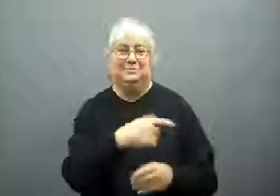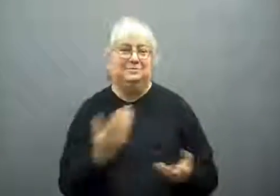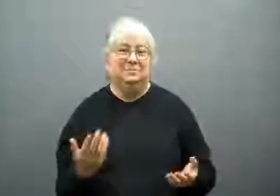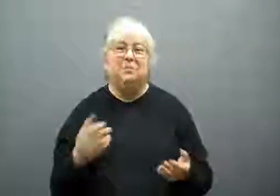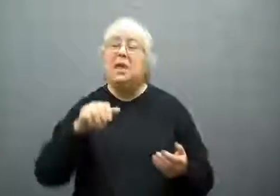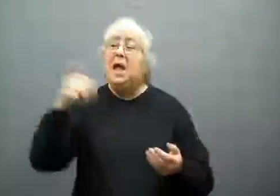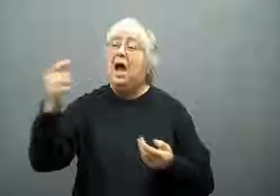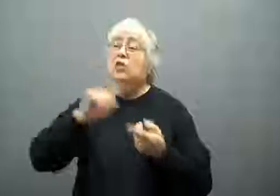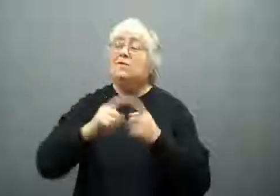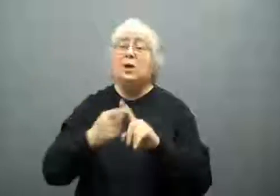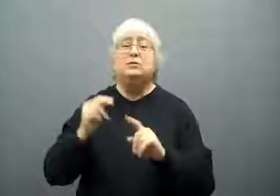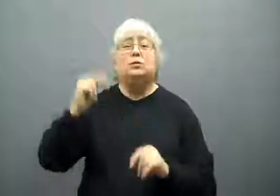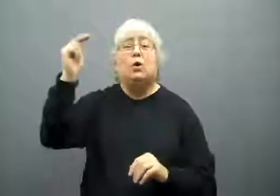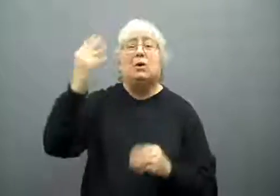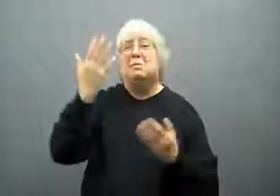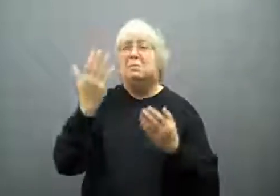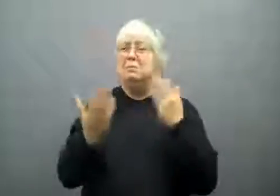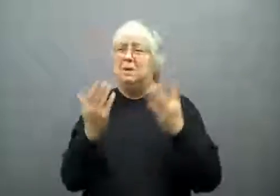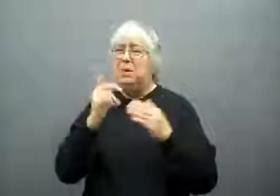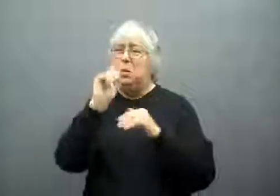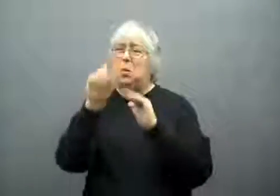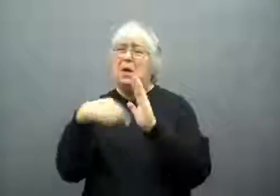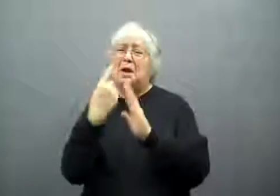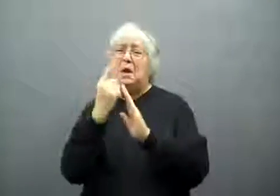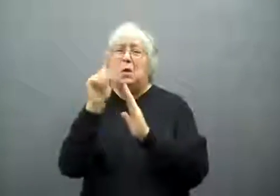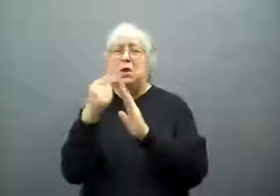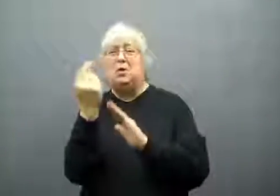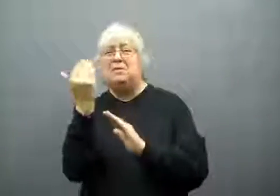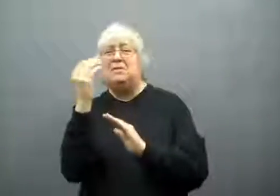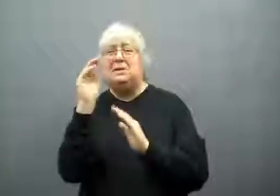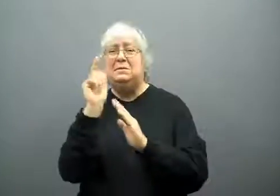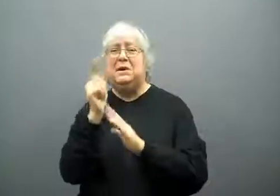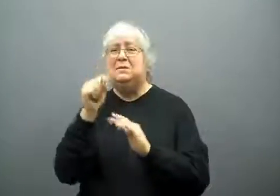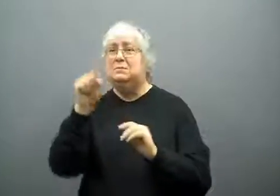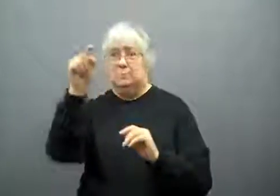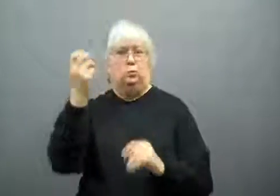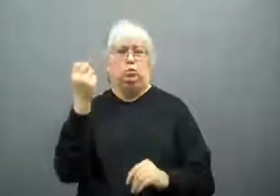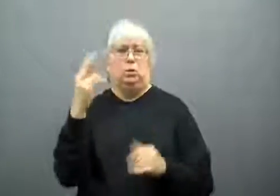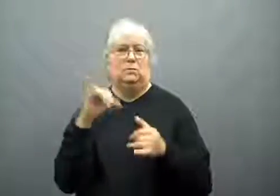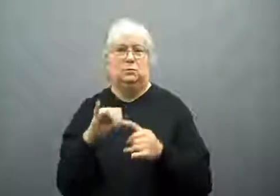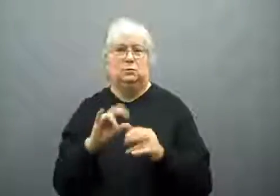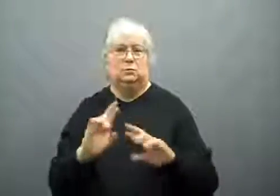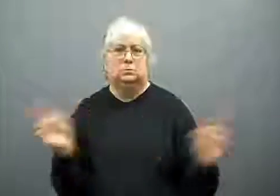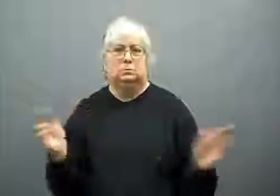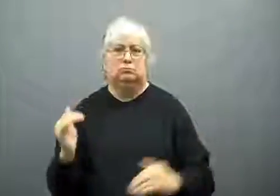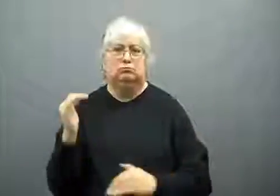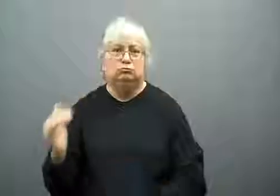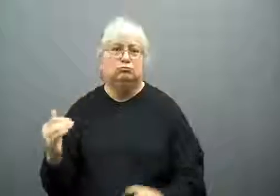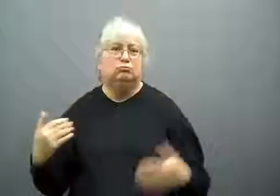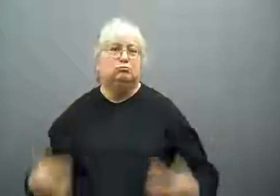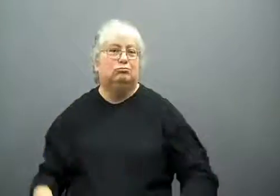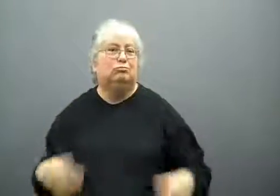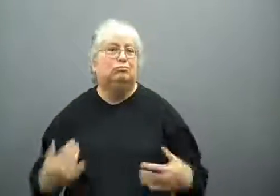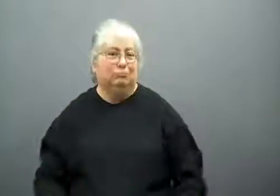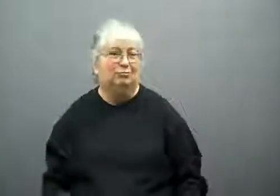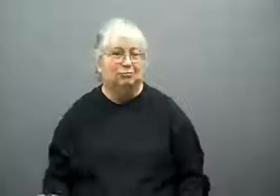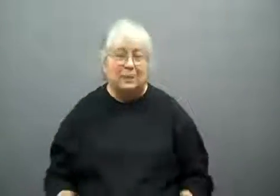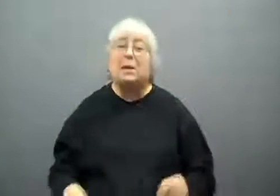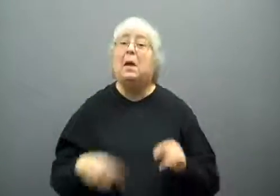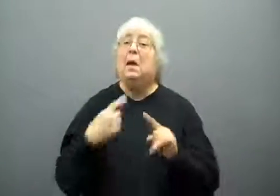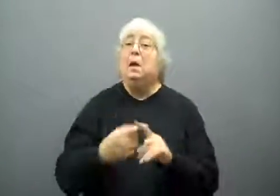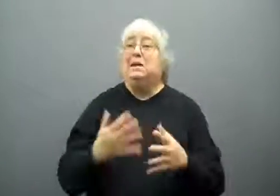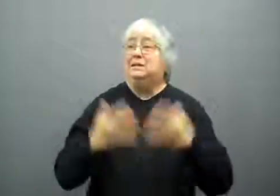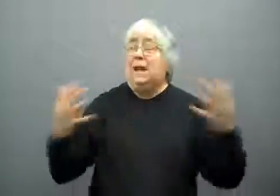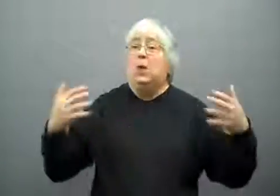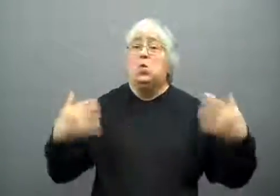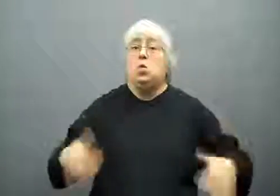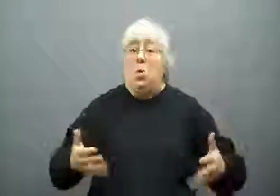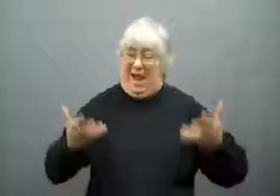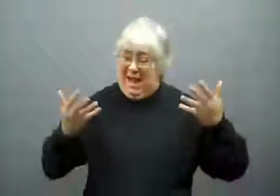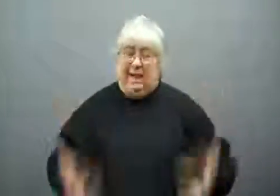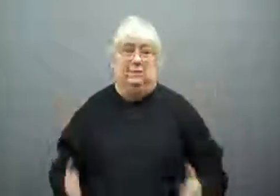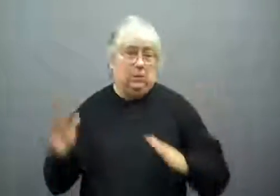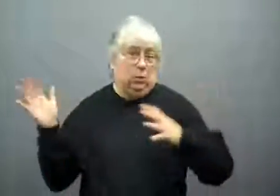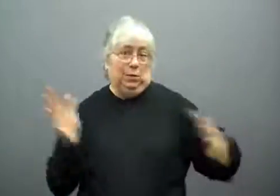Other friends who live maybe an hour or an hour and 15 minutes away got 12.